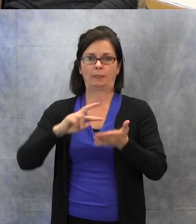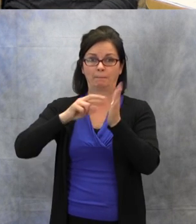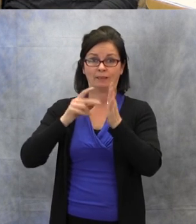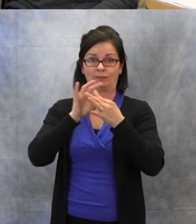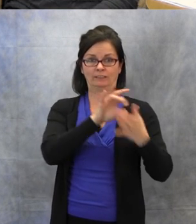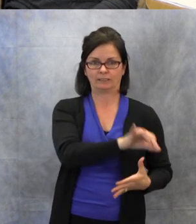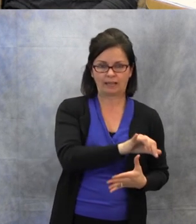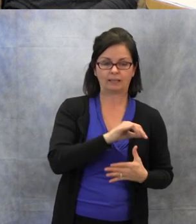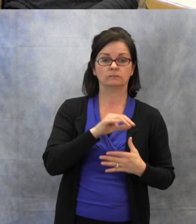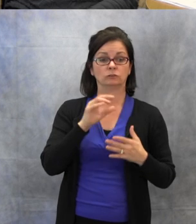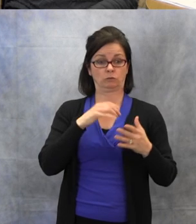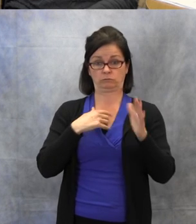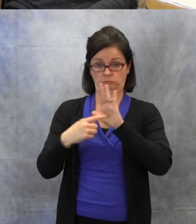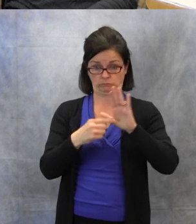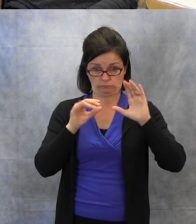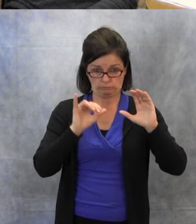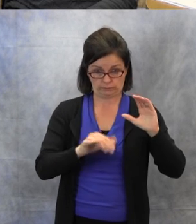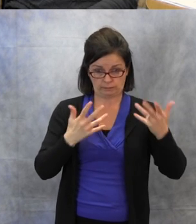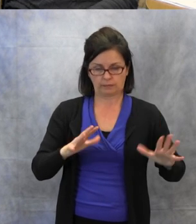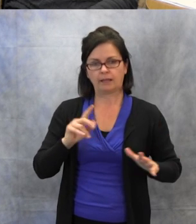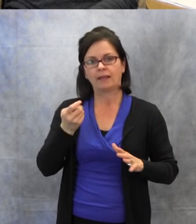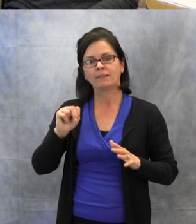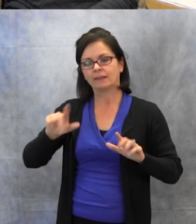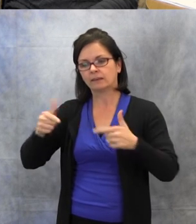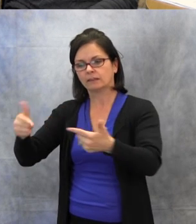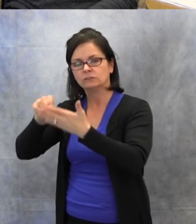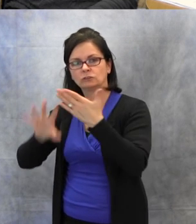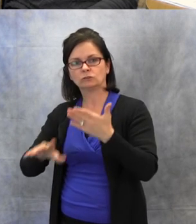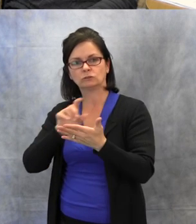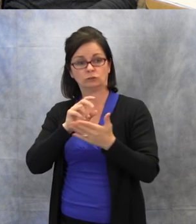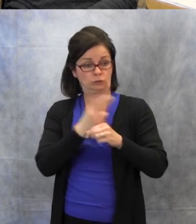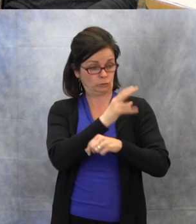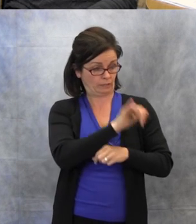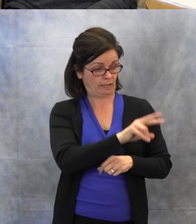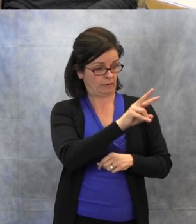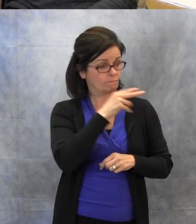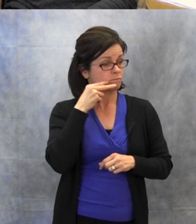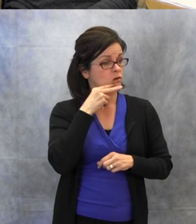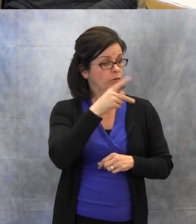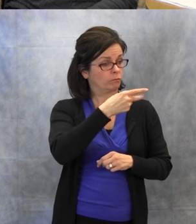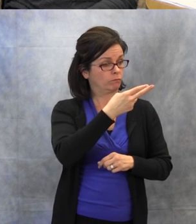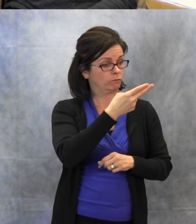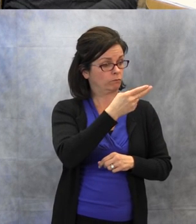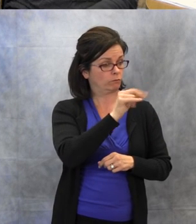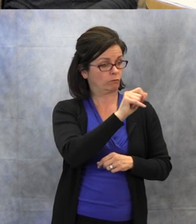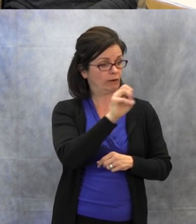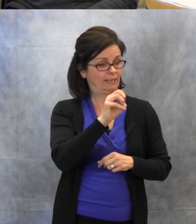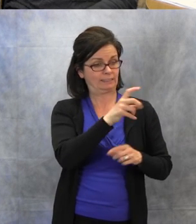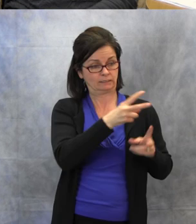The older kids, middle school and high school, really enjoy that, when they don't realize they're doing